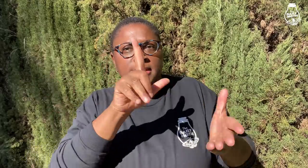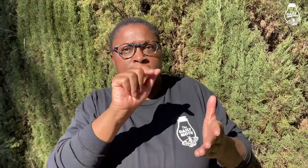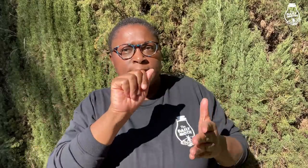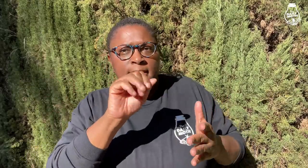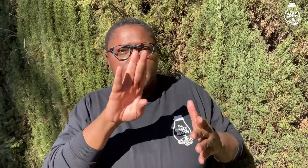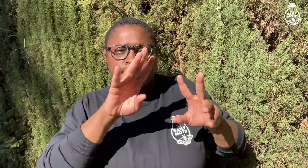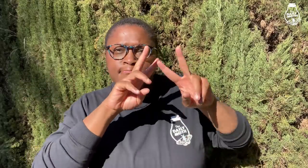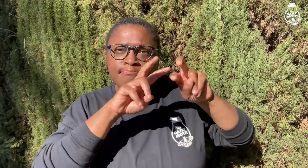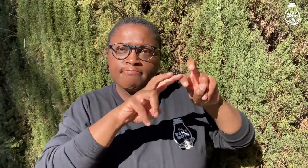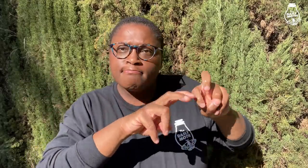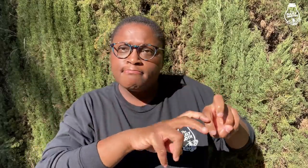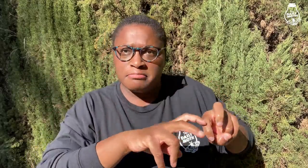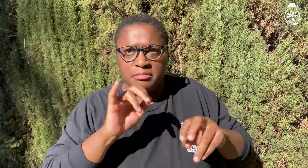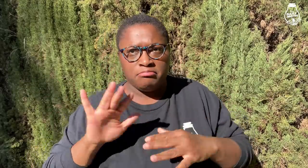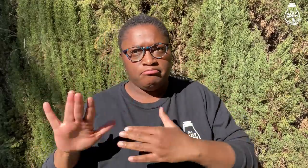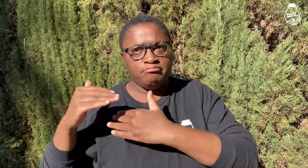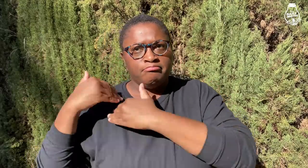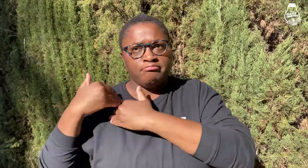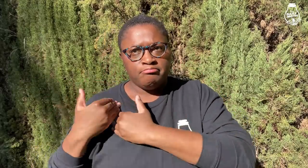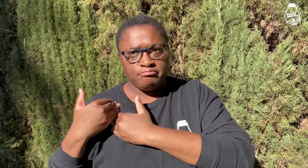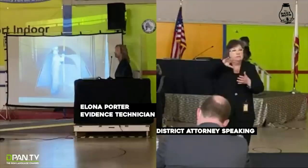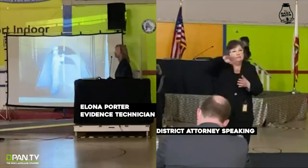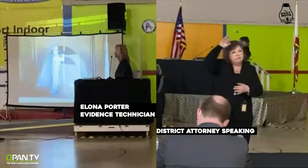and submitting it to a lab for analysis.